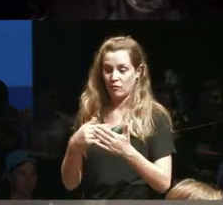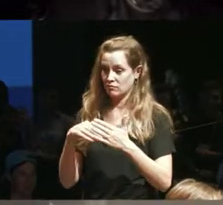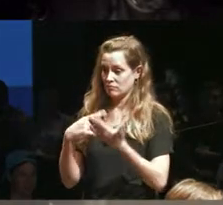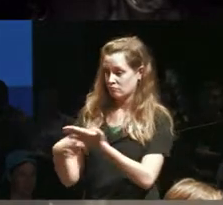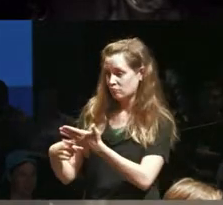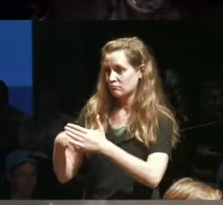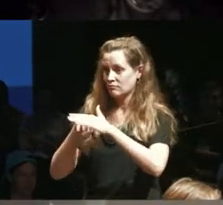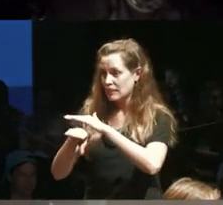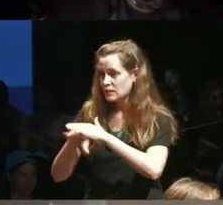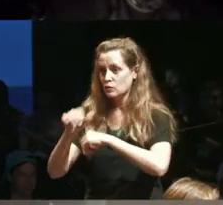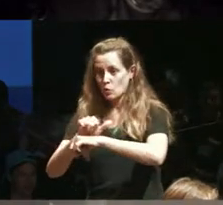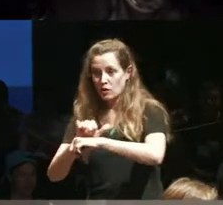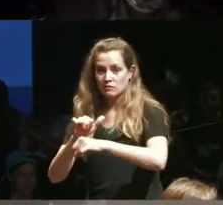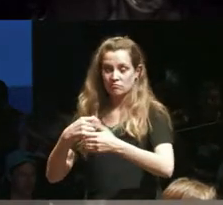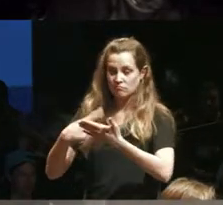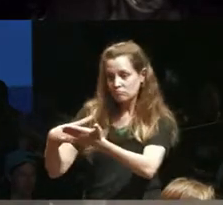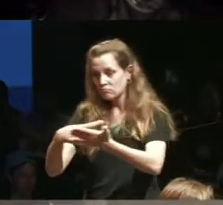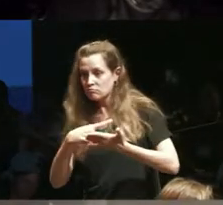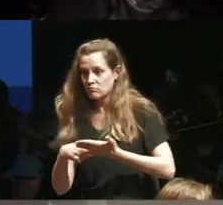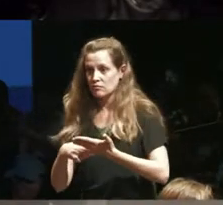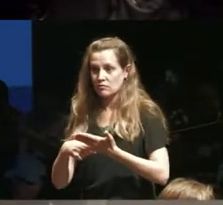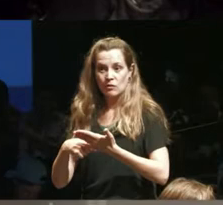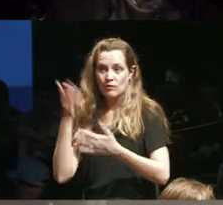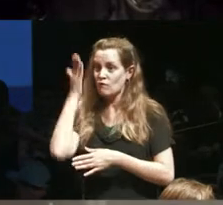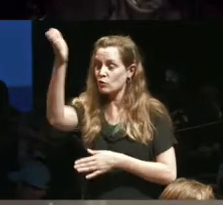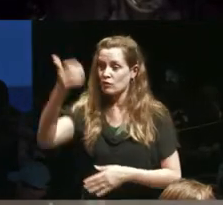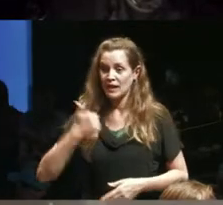honestly believe is we've got to make that the future of Canada at the moment